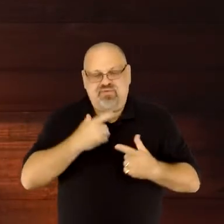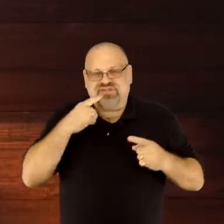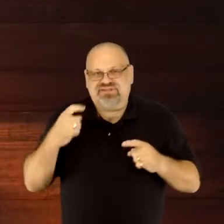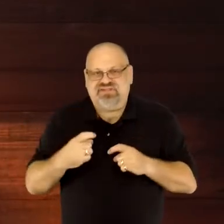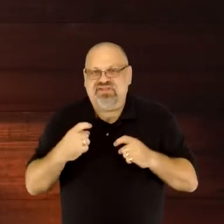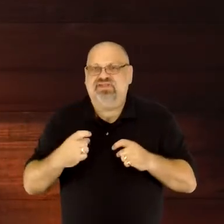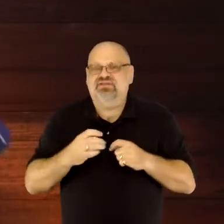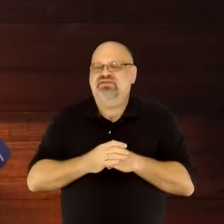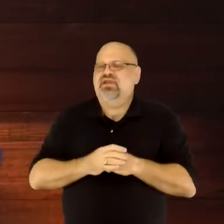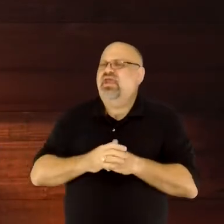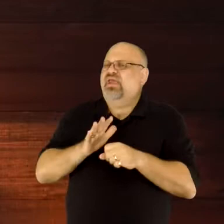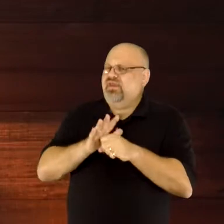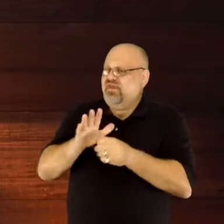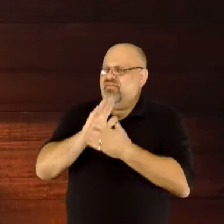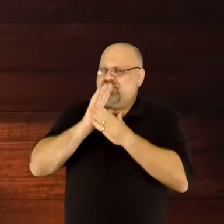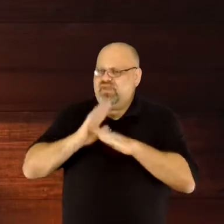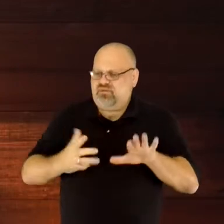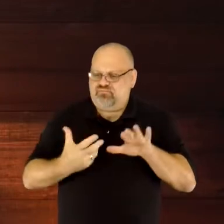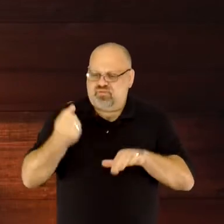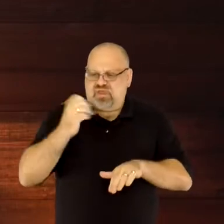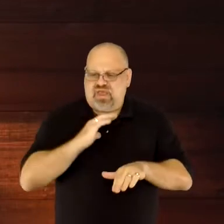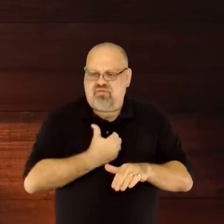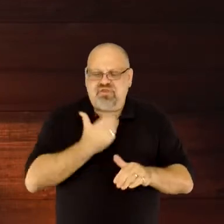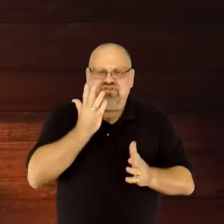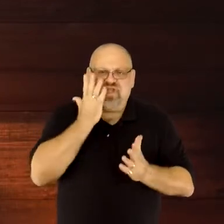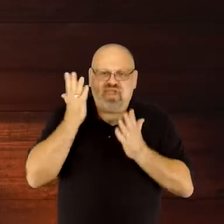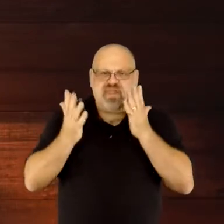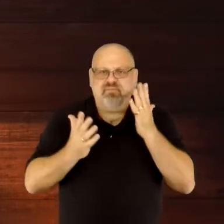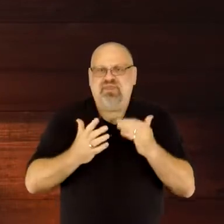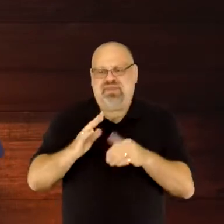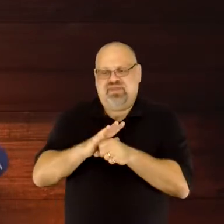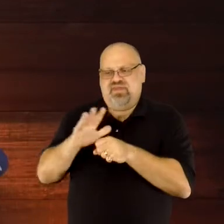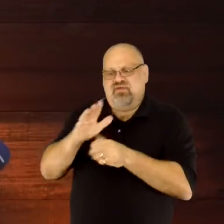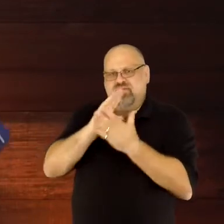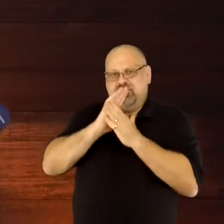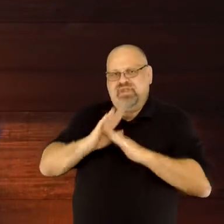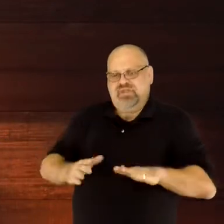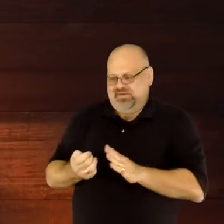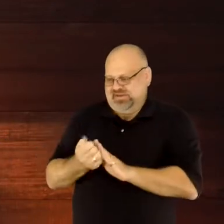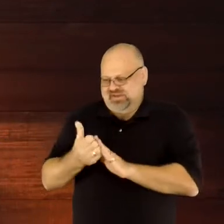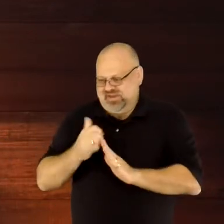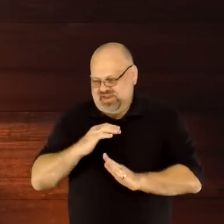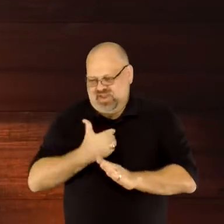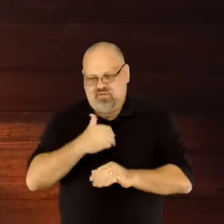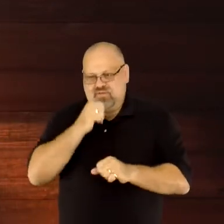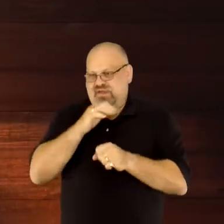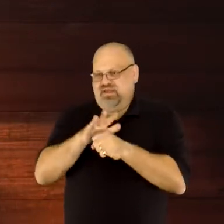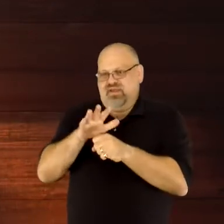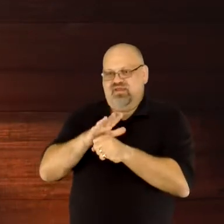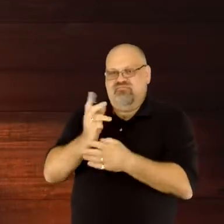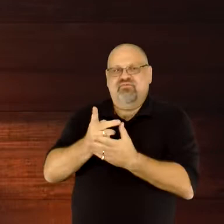to take away our shame. Enough peace to delete our deficiencies and failures. Enough peace to